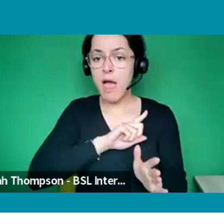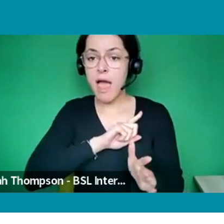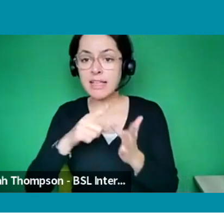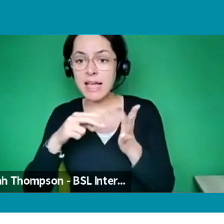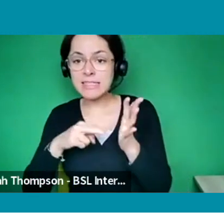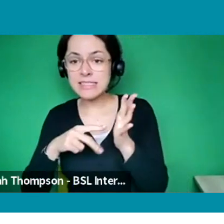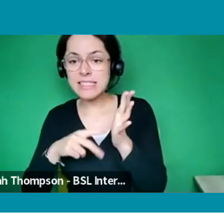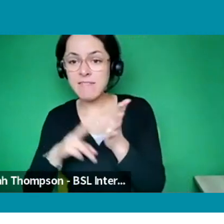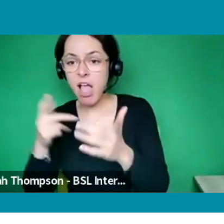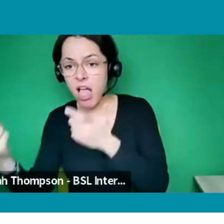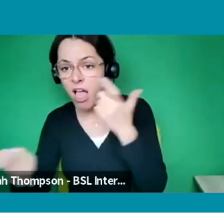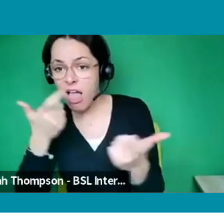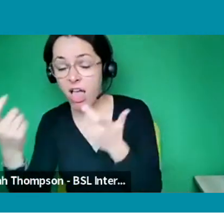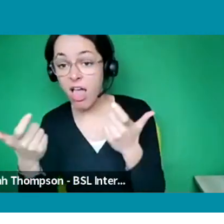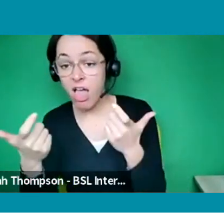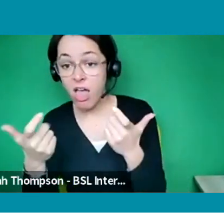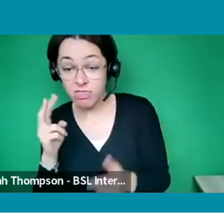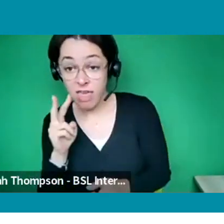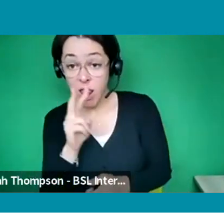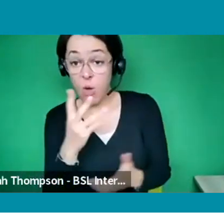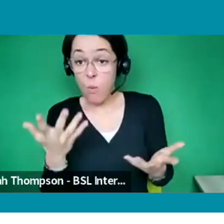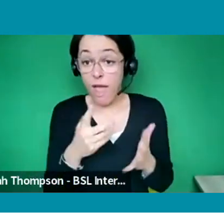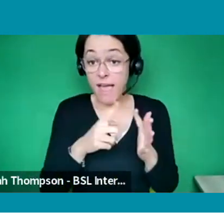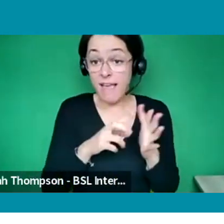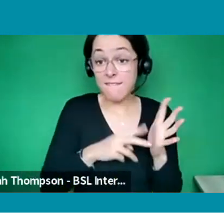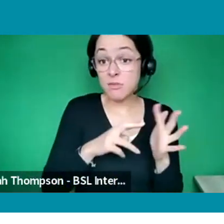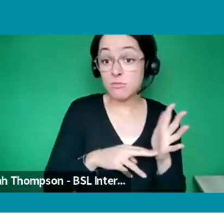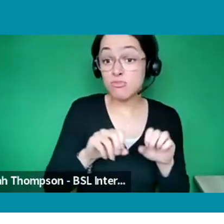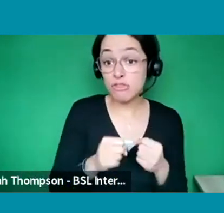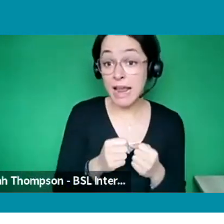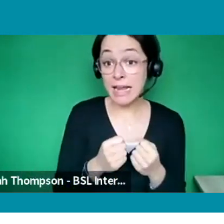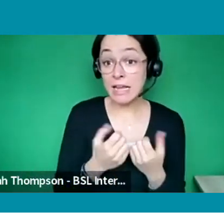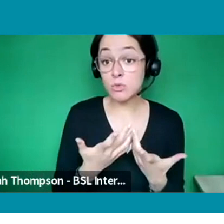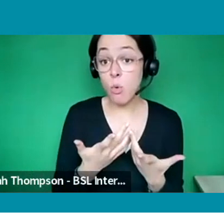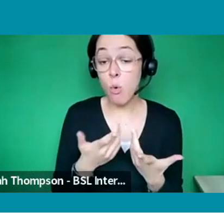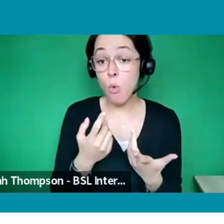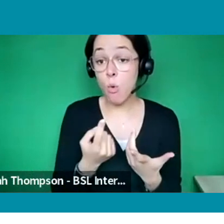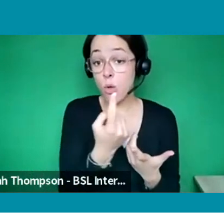also how you can find lots and lots of great jobs just like the ones you've heard about today.